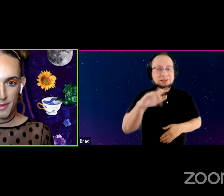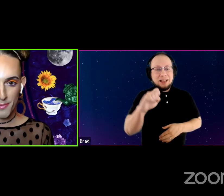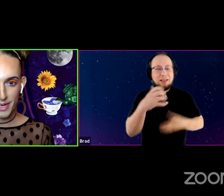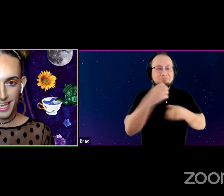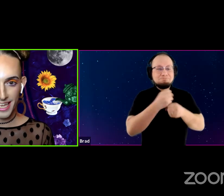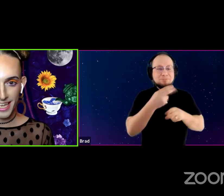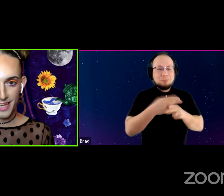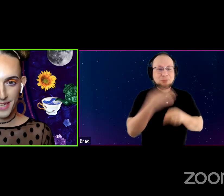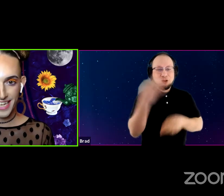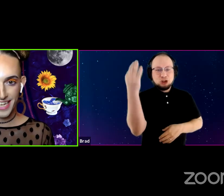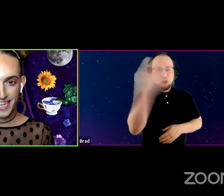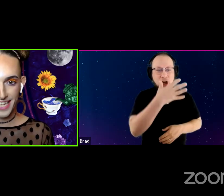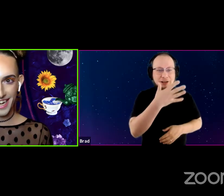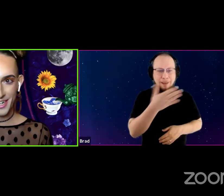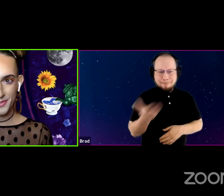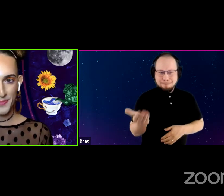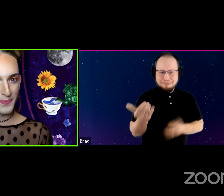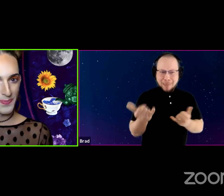Let me bring him in right now.